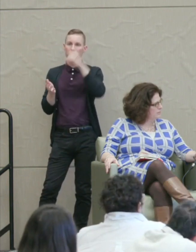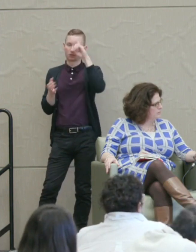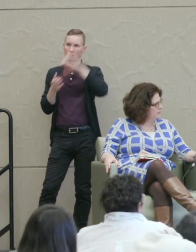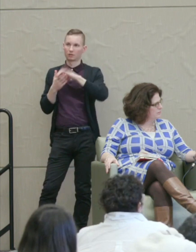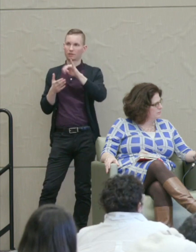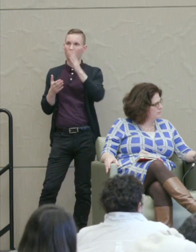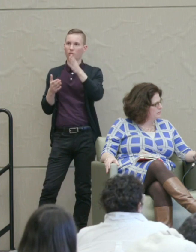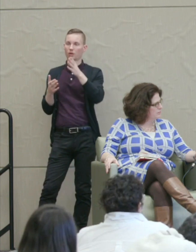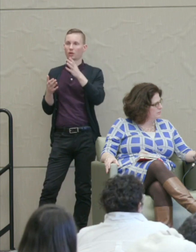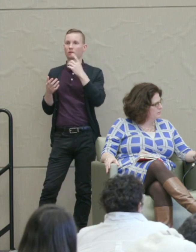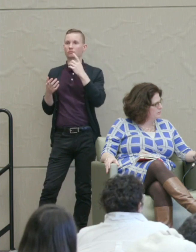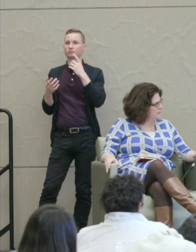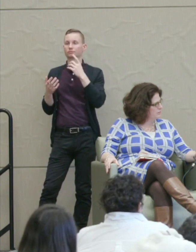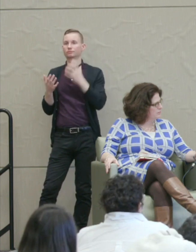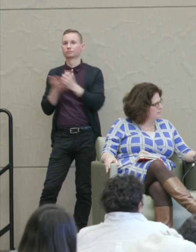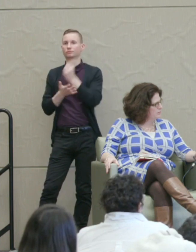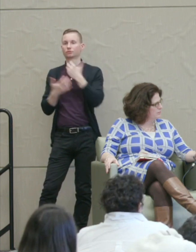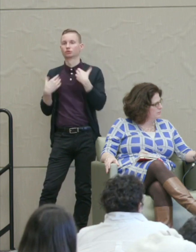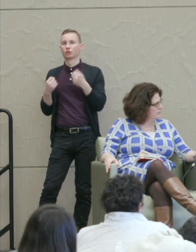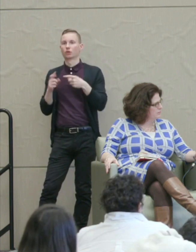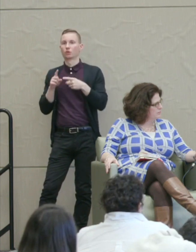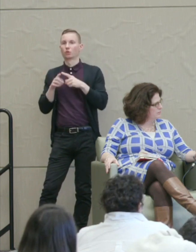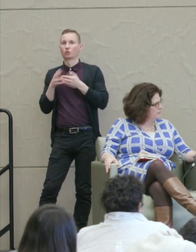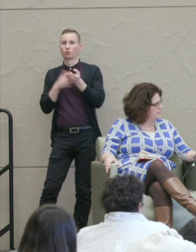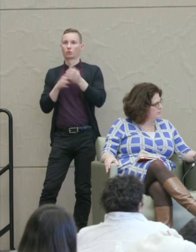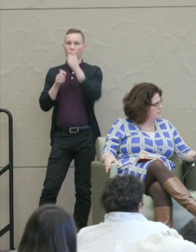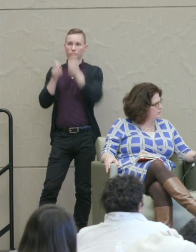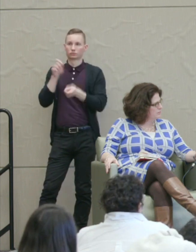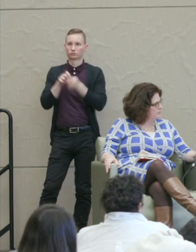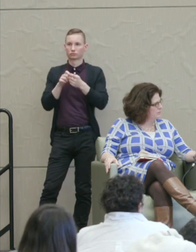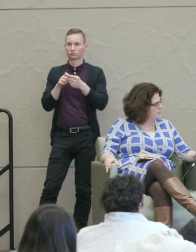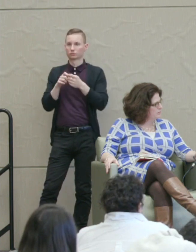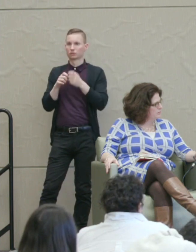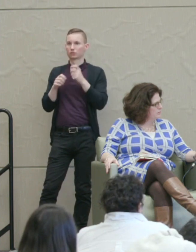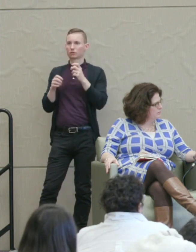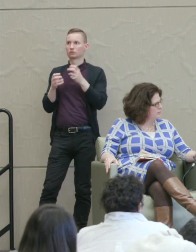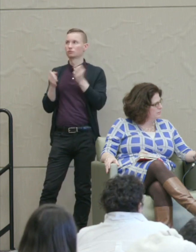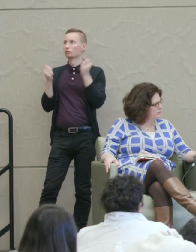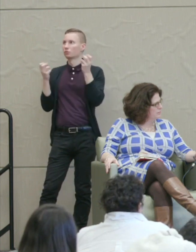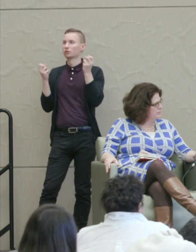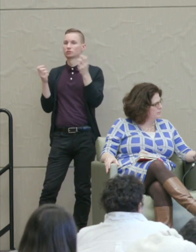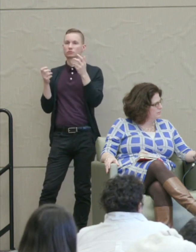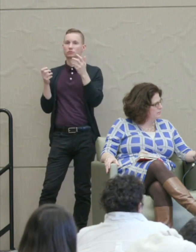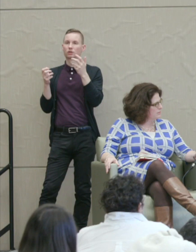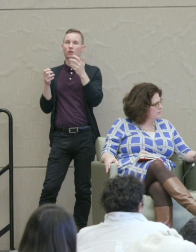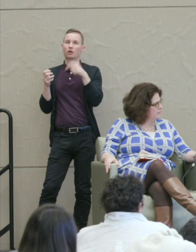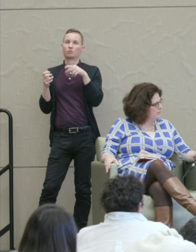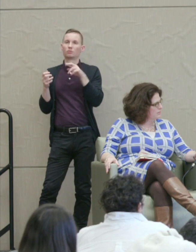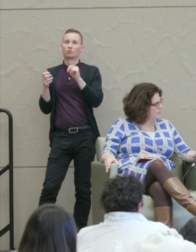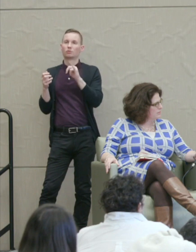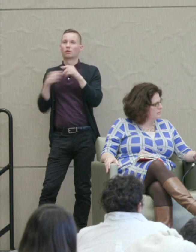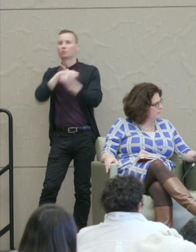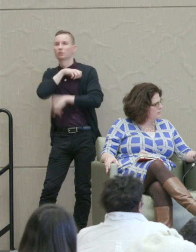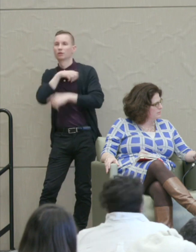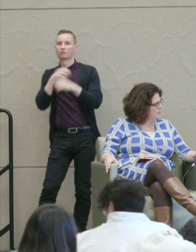strength by retributivism that we get so much punitive divorce litigation carried on by